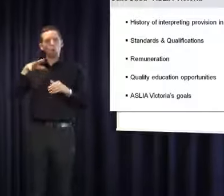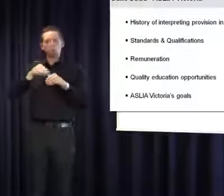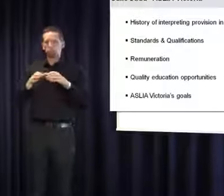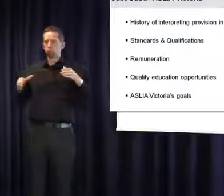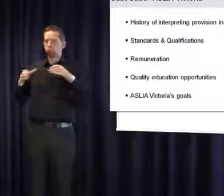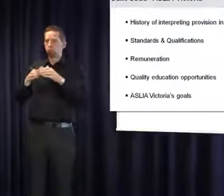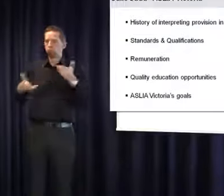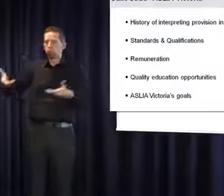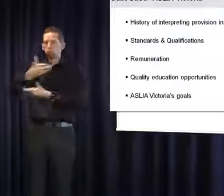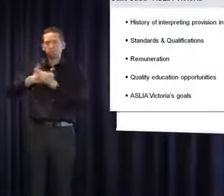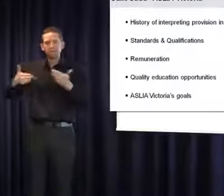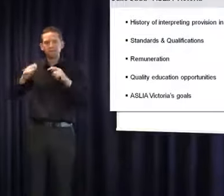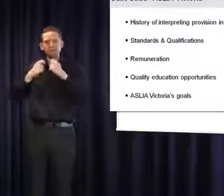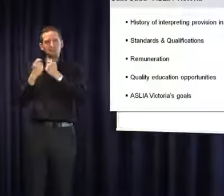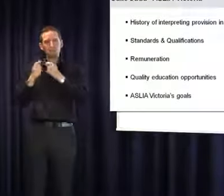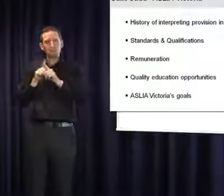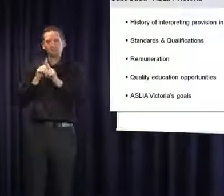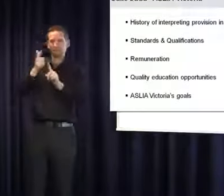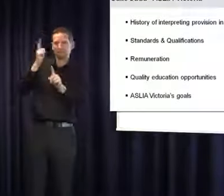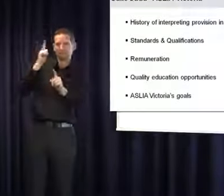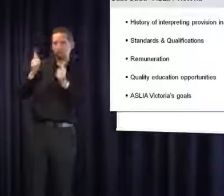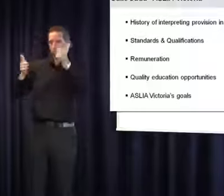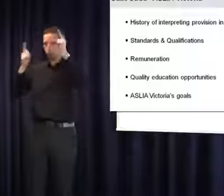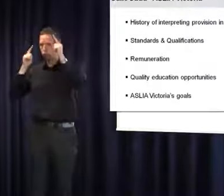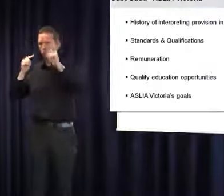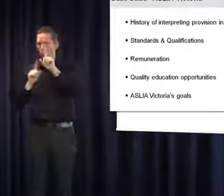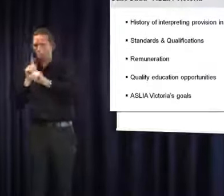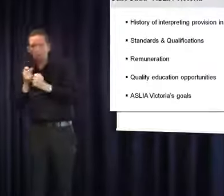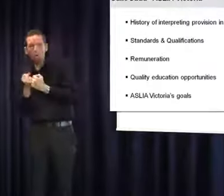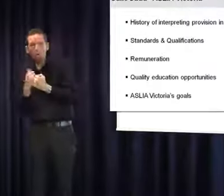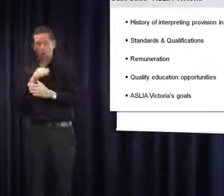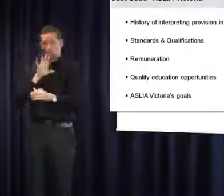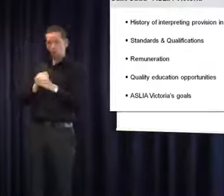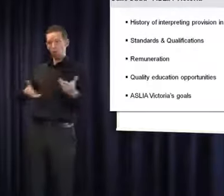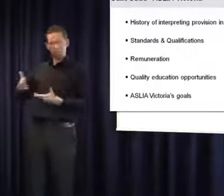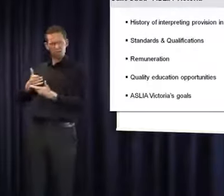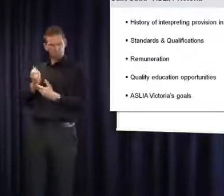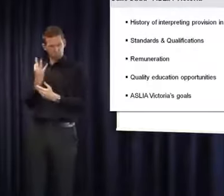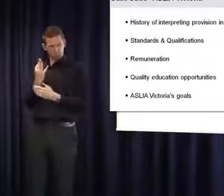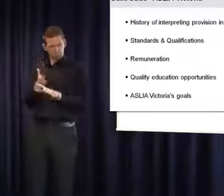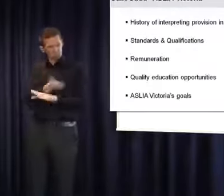they are the experts in communication. Is this the value that we place on access for